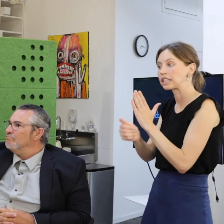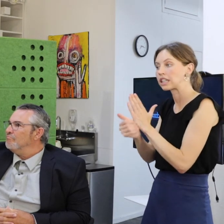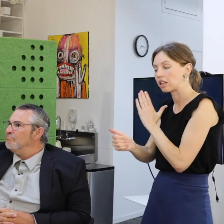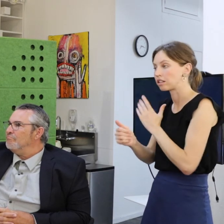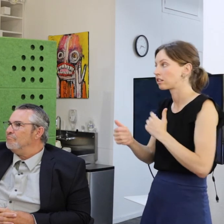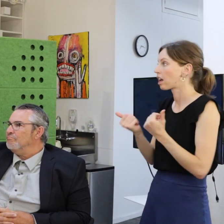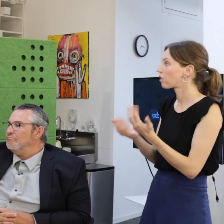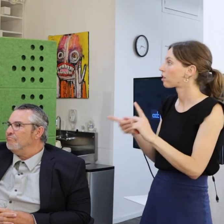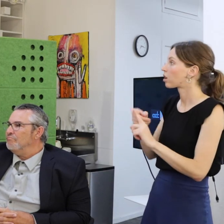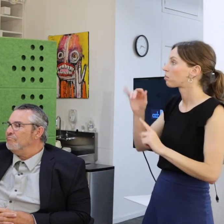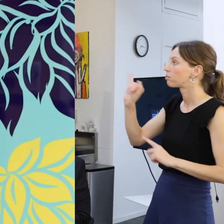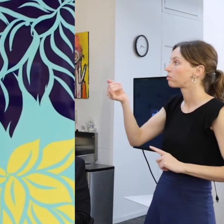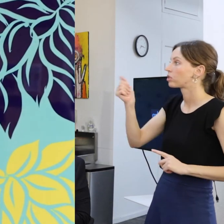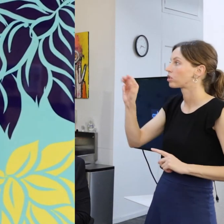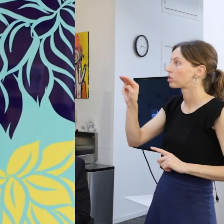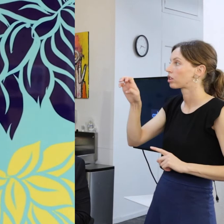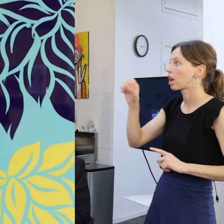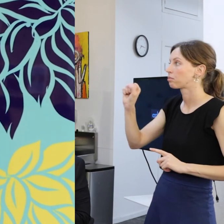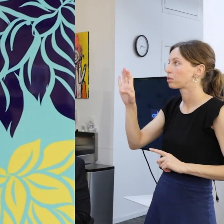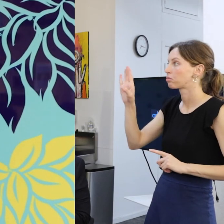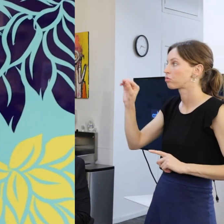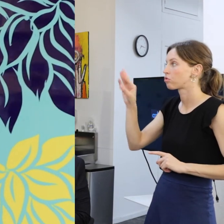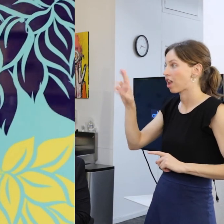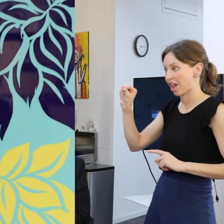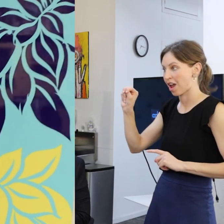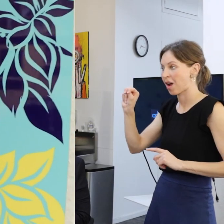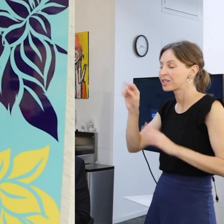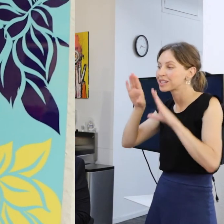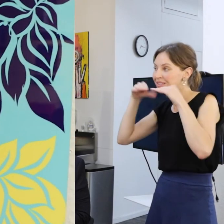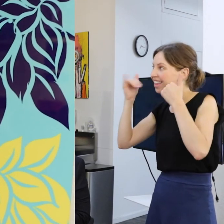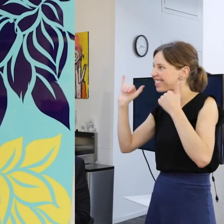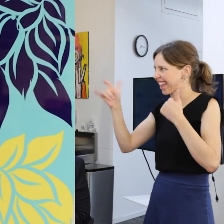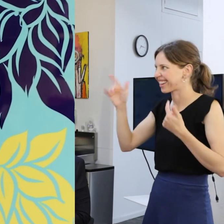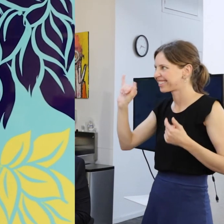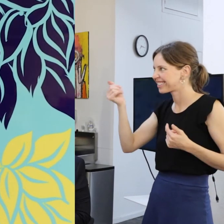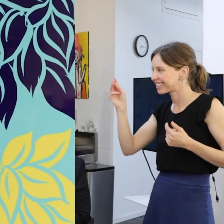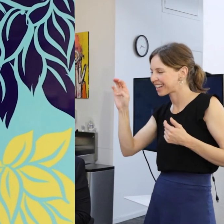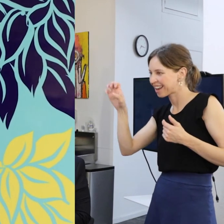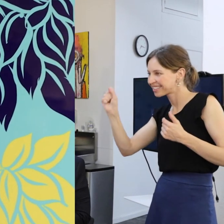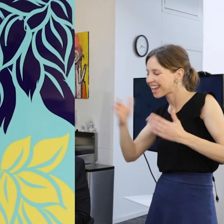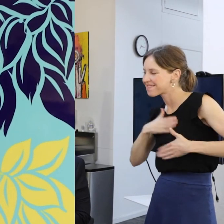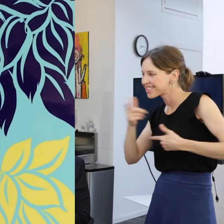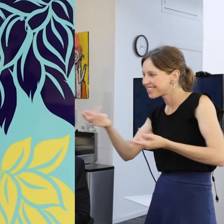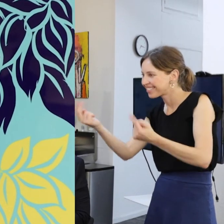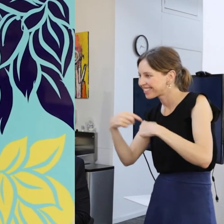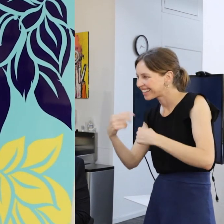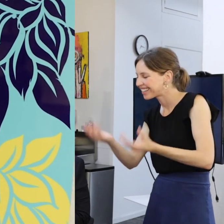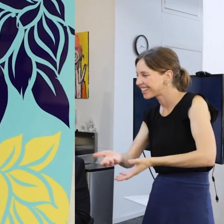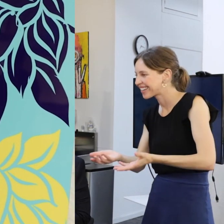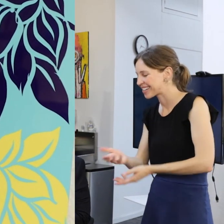They're going to become James Brown smiling at you right there. James is very happy that we are here I don't know if you hear that.